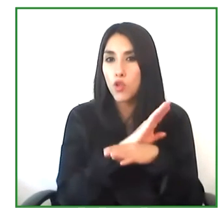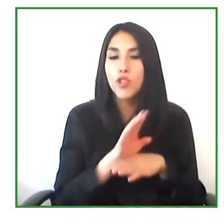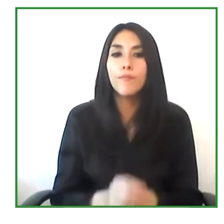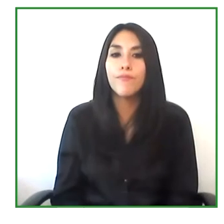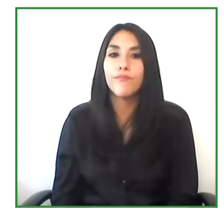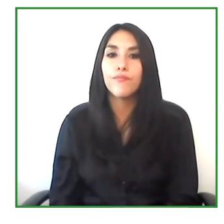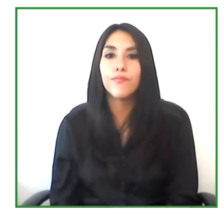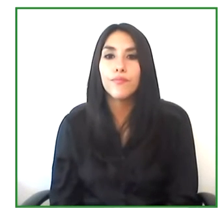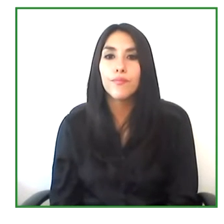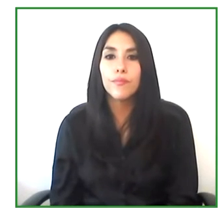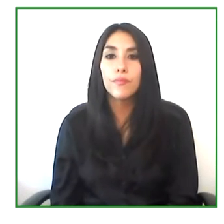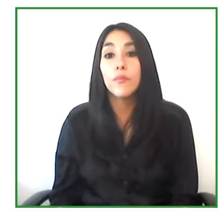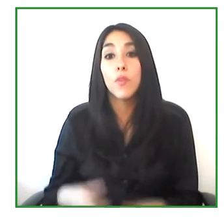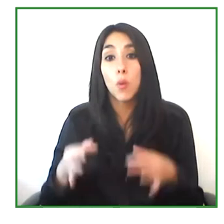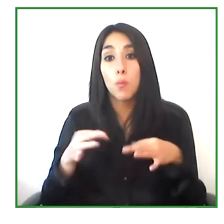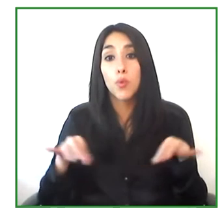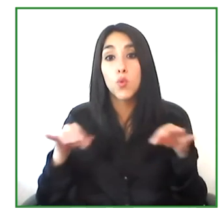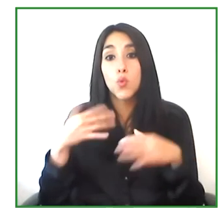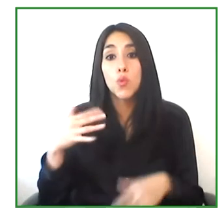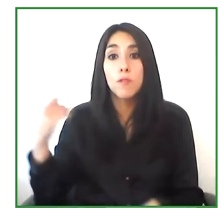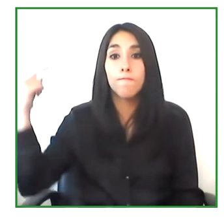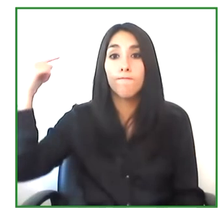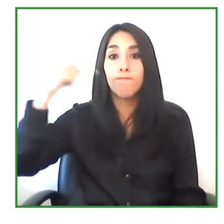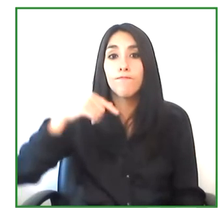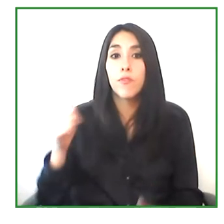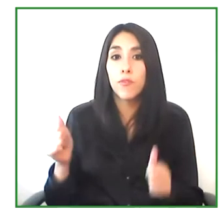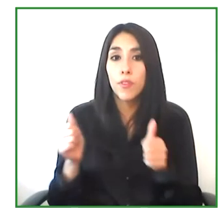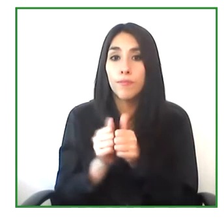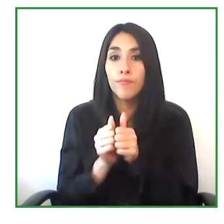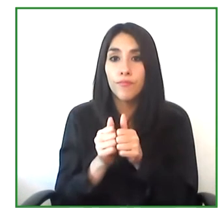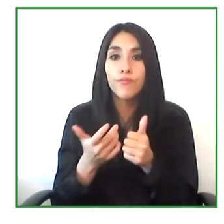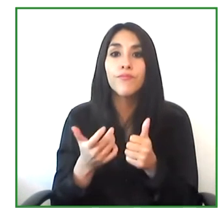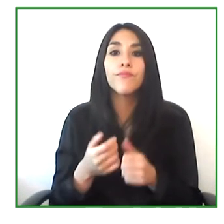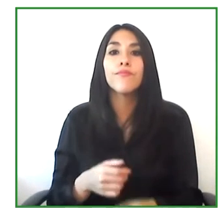It's Fantastic to be here right beside you, Ingrid, after so many years.